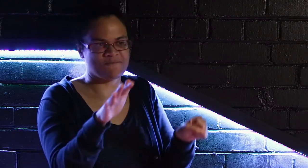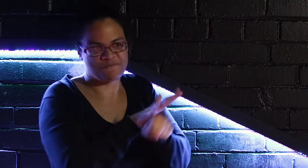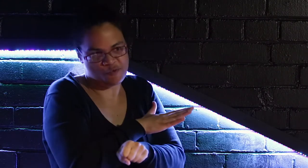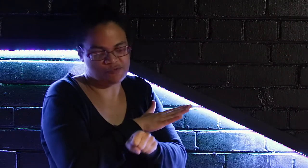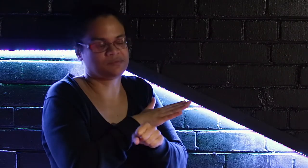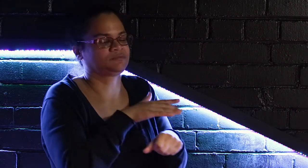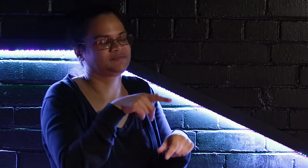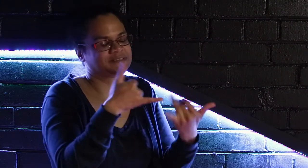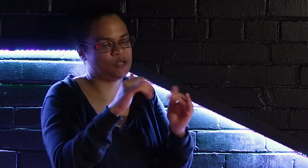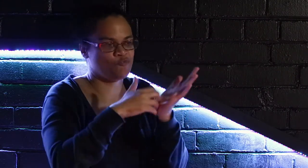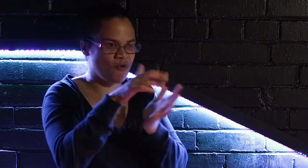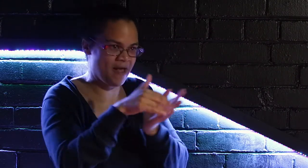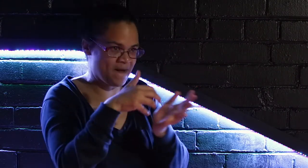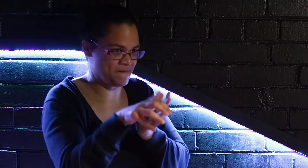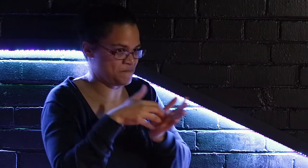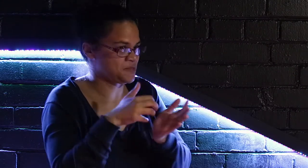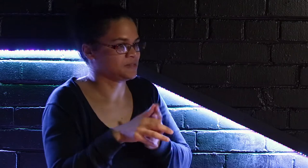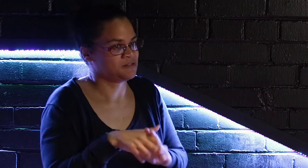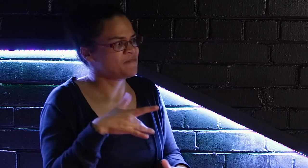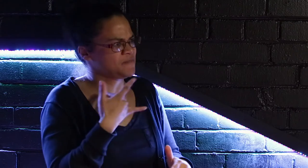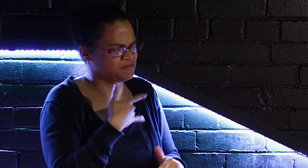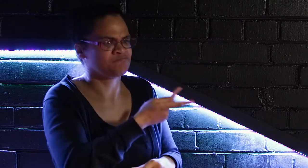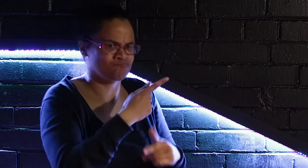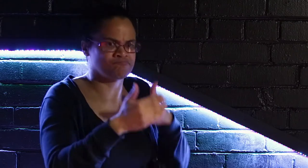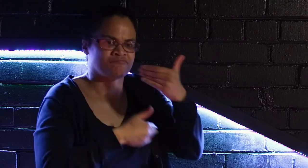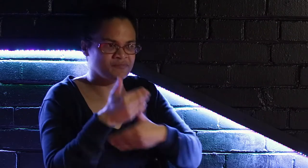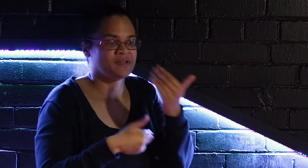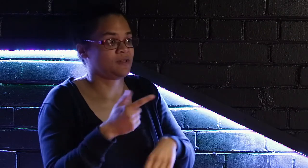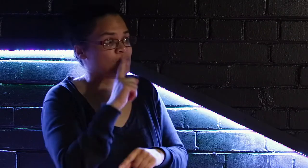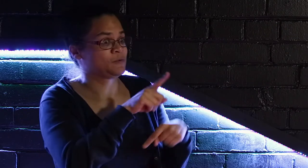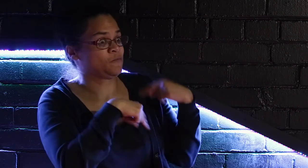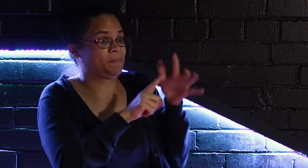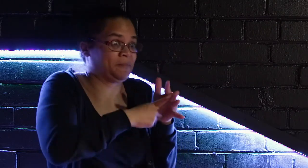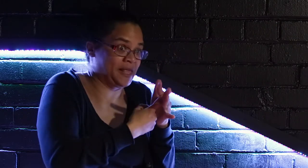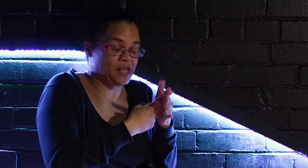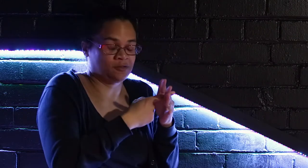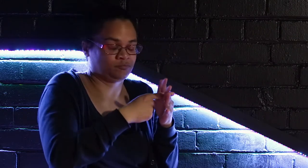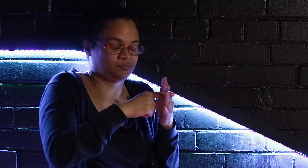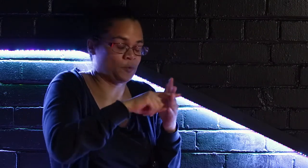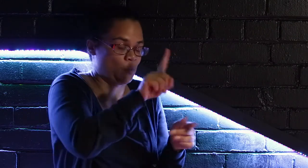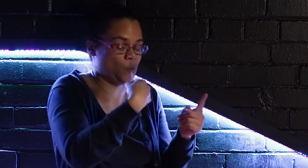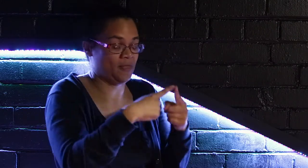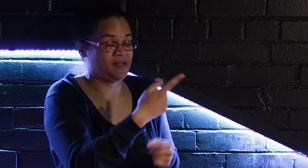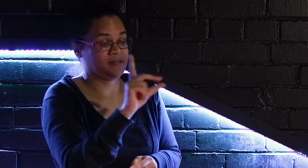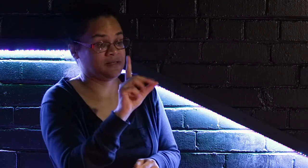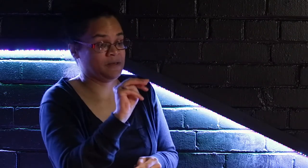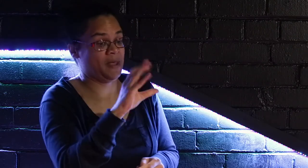We haven't fully completed the script, we're still in the draft stage but we're moving along with the process.